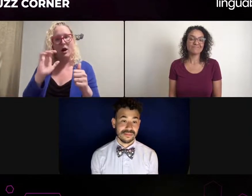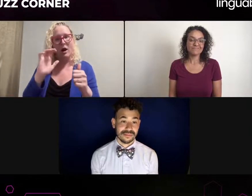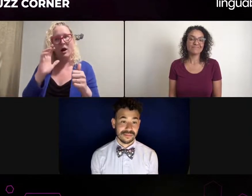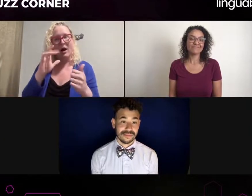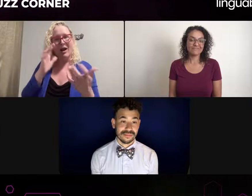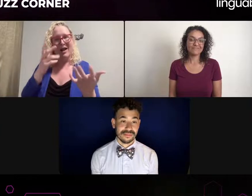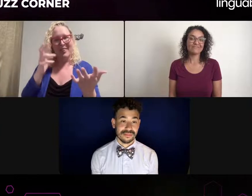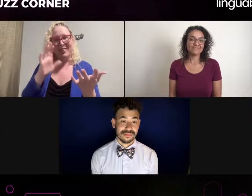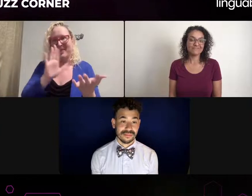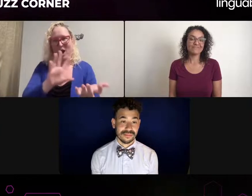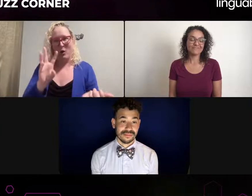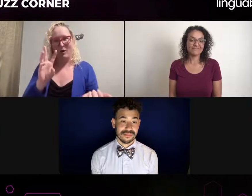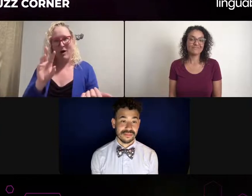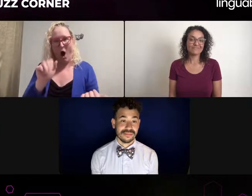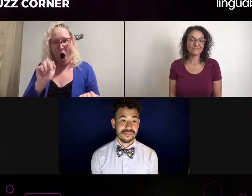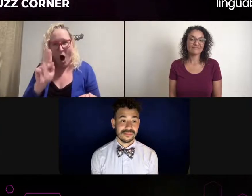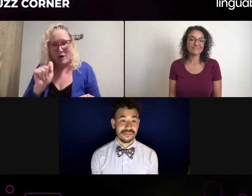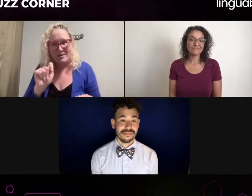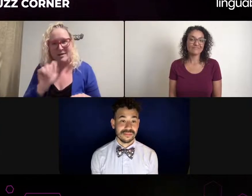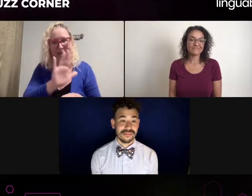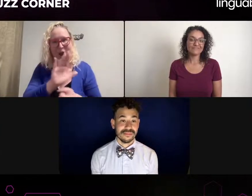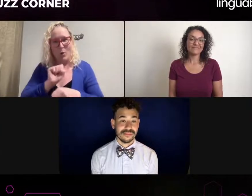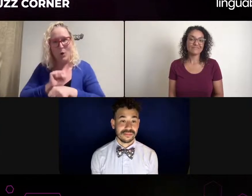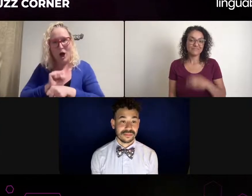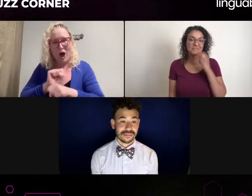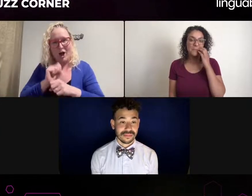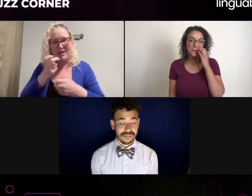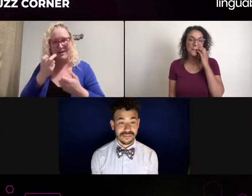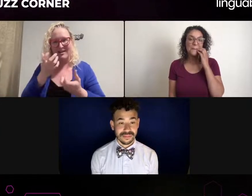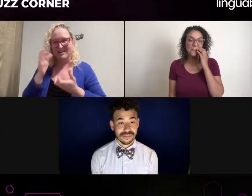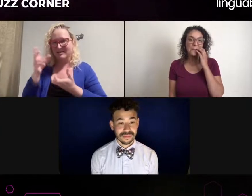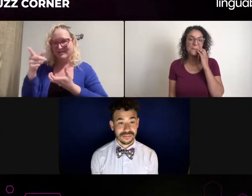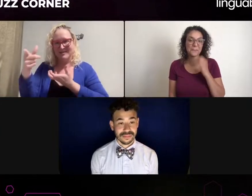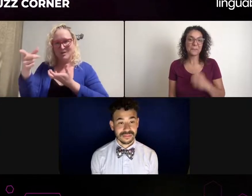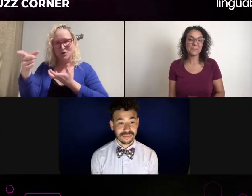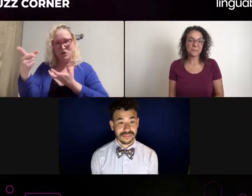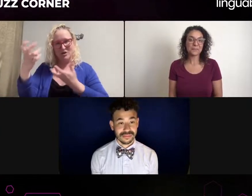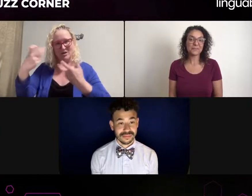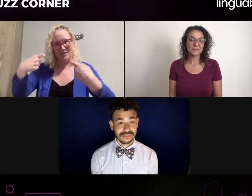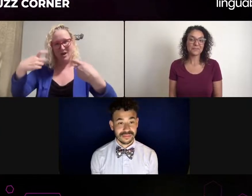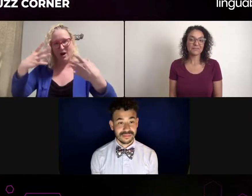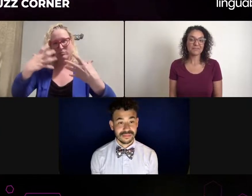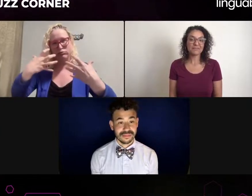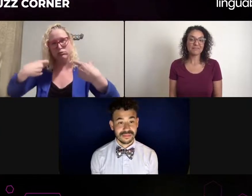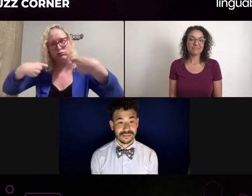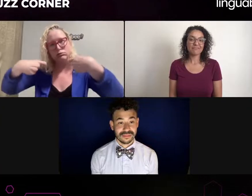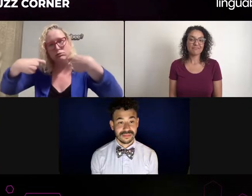my solution is, when getting my interpreter in there ahead of time, I have an interpreter who would not...